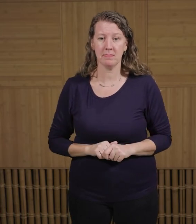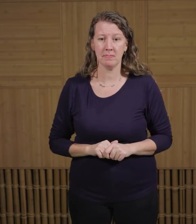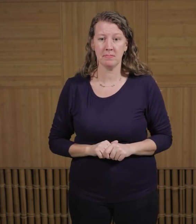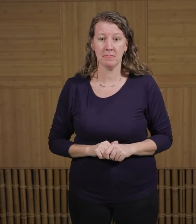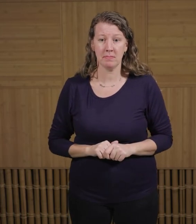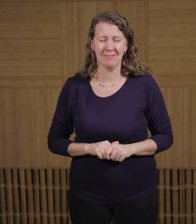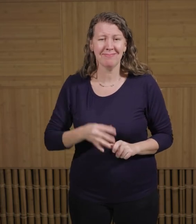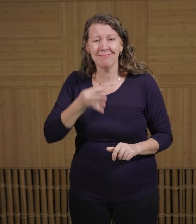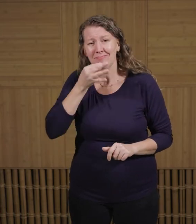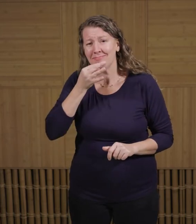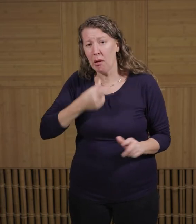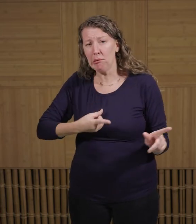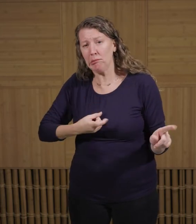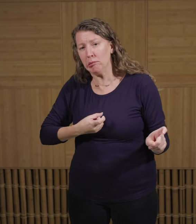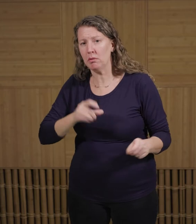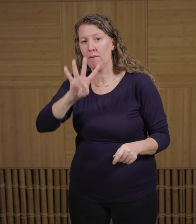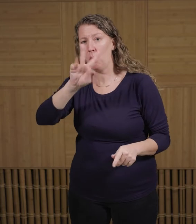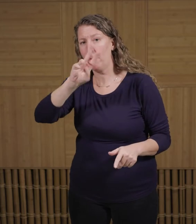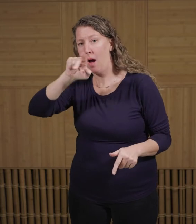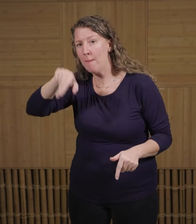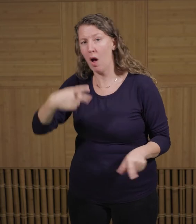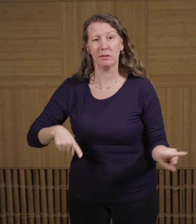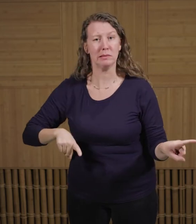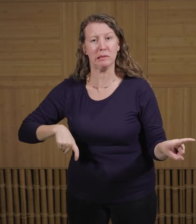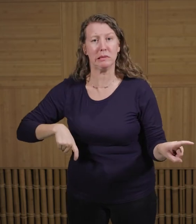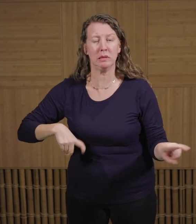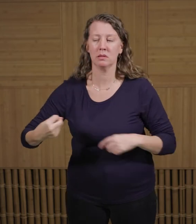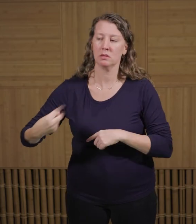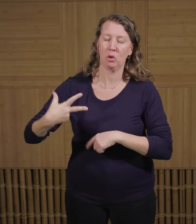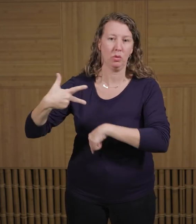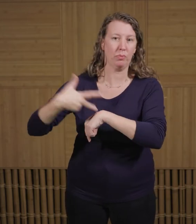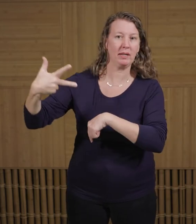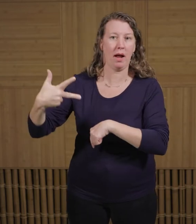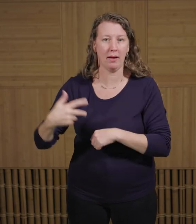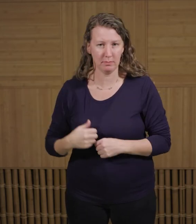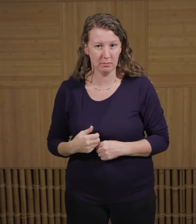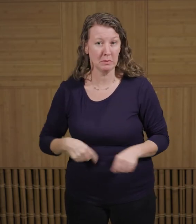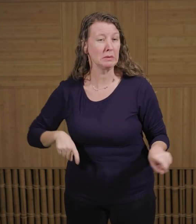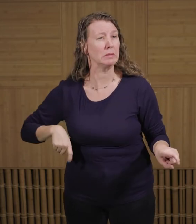They can sprint up to 43 miles an hour, which is about three times the speed of an average human.